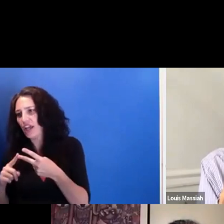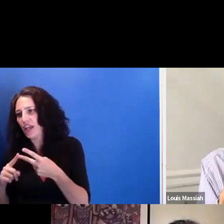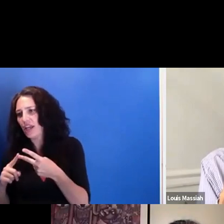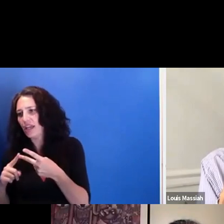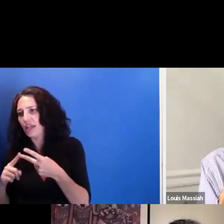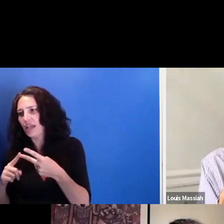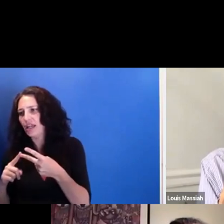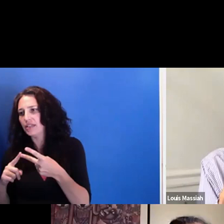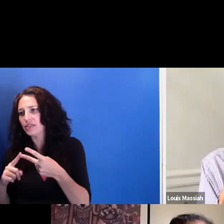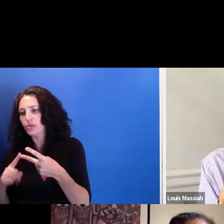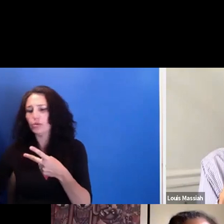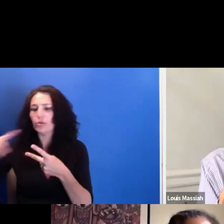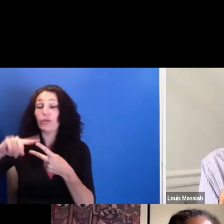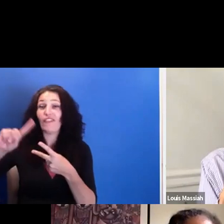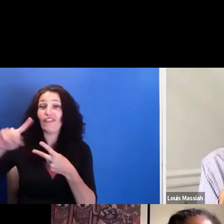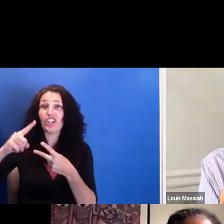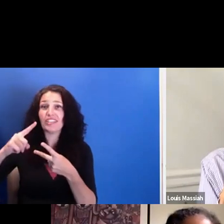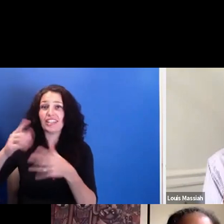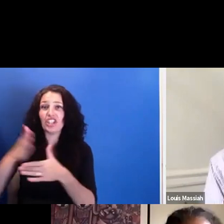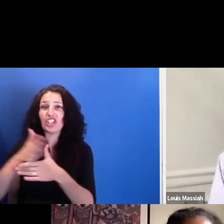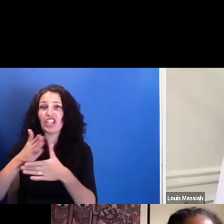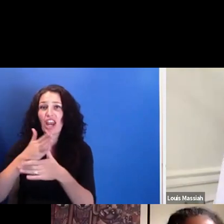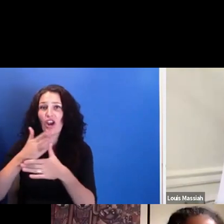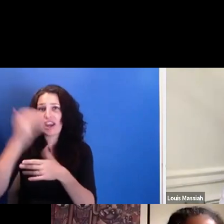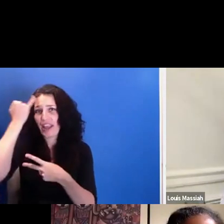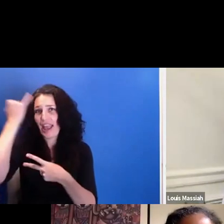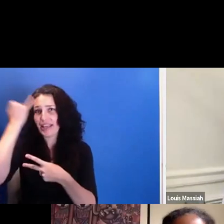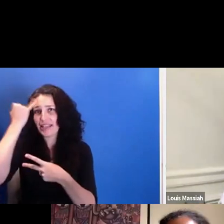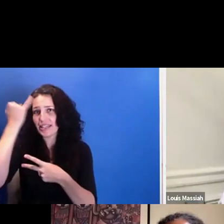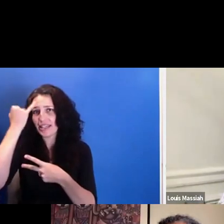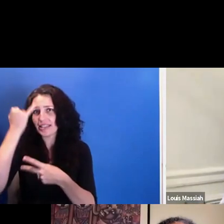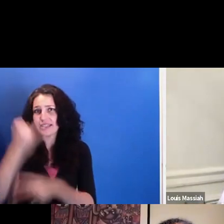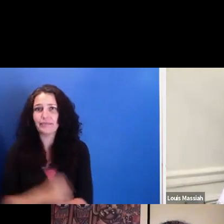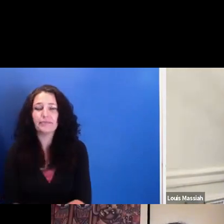Wonder if you could elaborate a little bit more on that. Thank you.